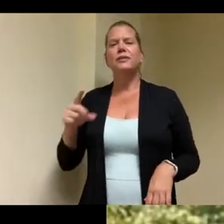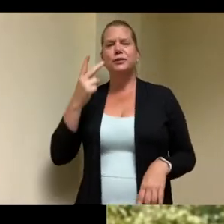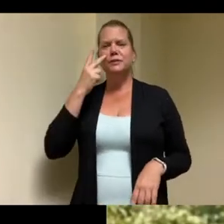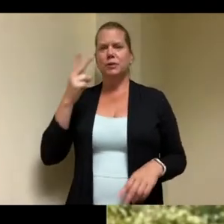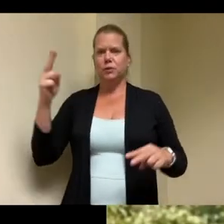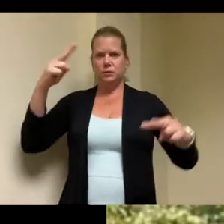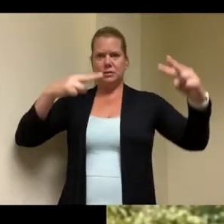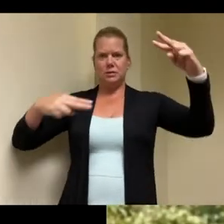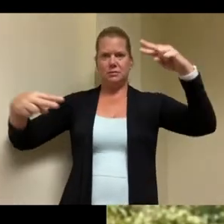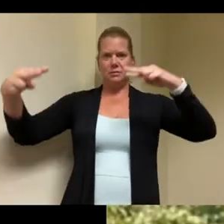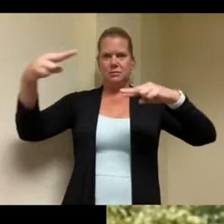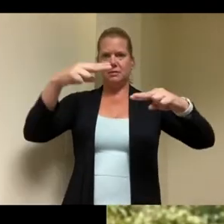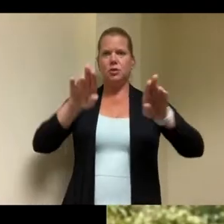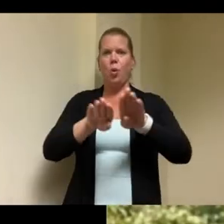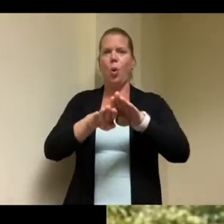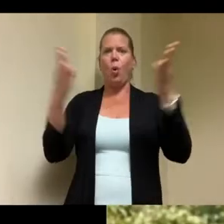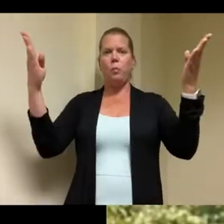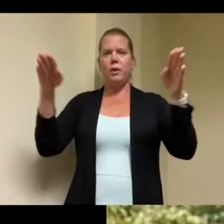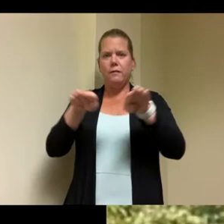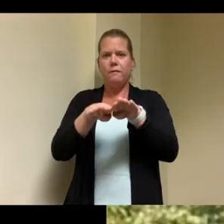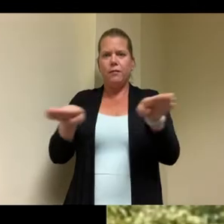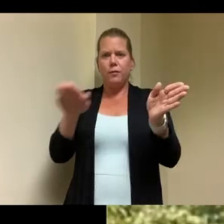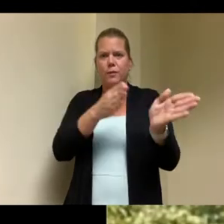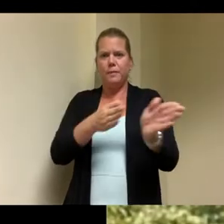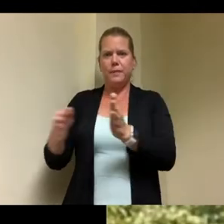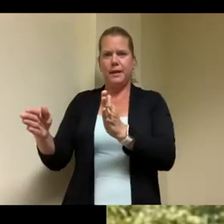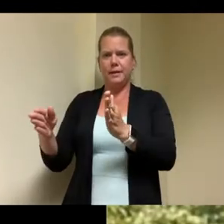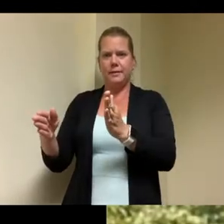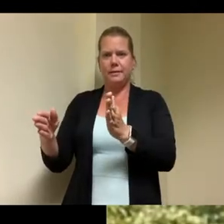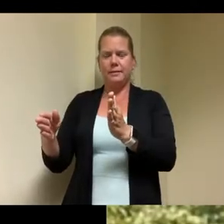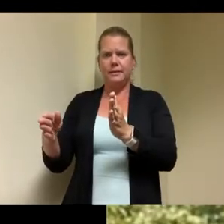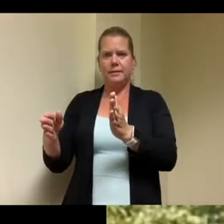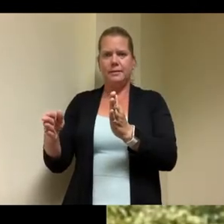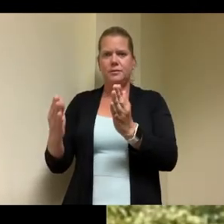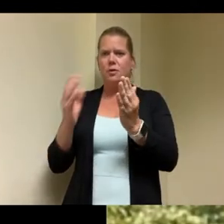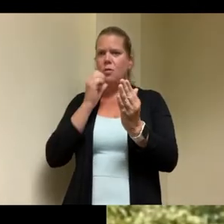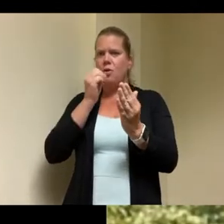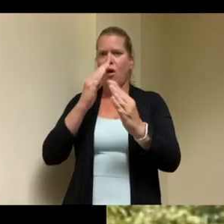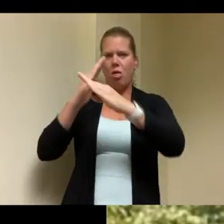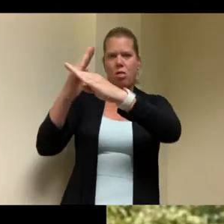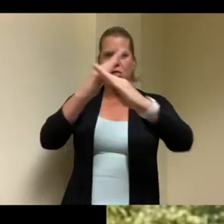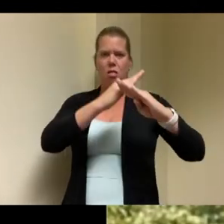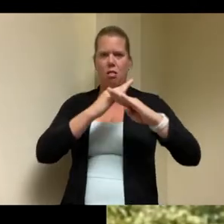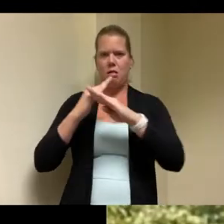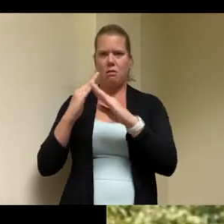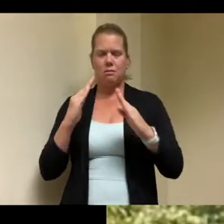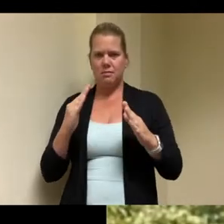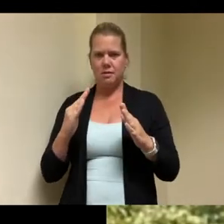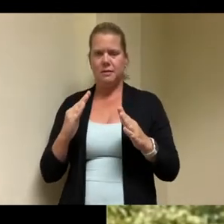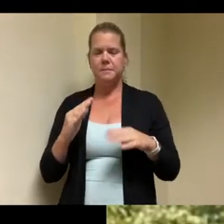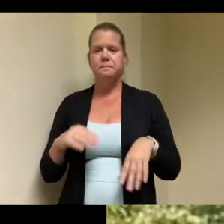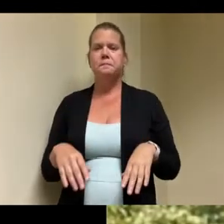floor plan and design uh that again we looked at in other properties um and had our architects look at elton